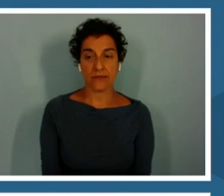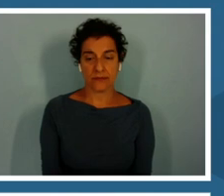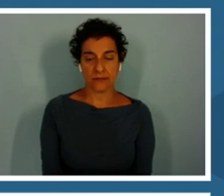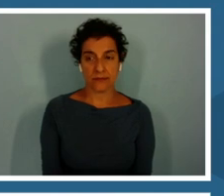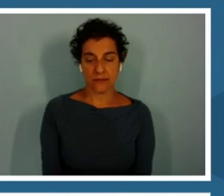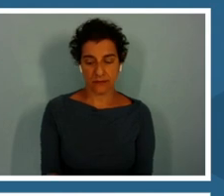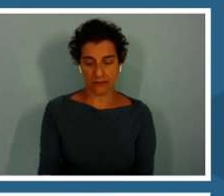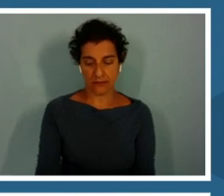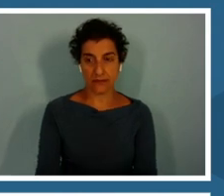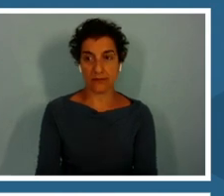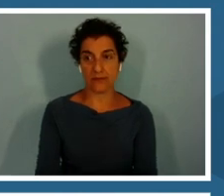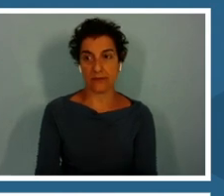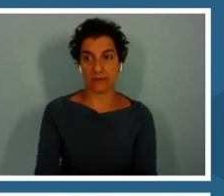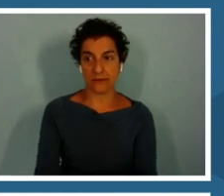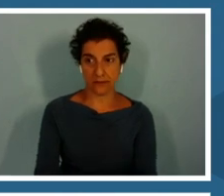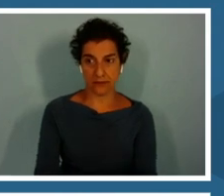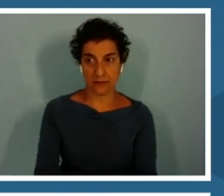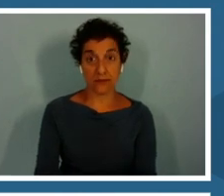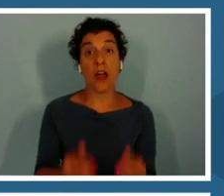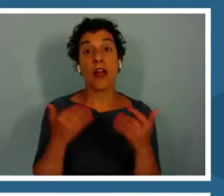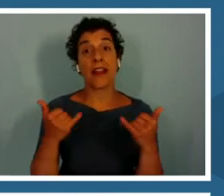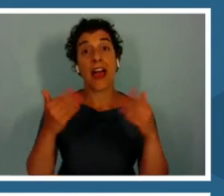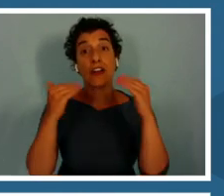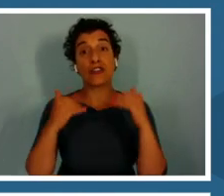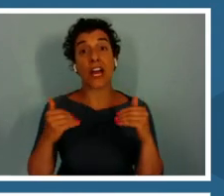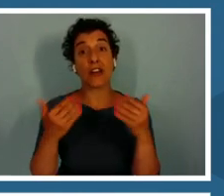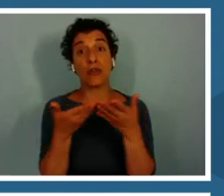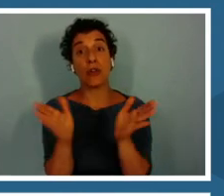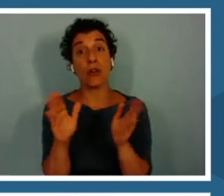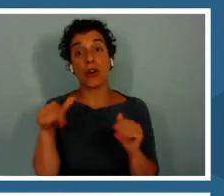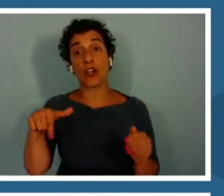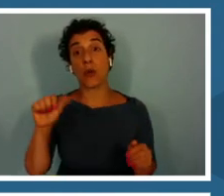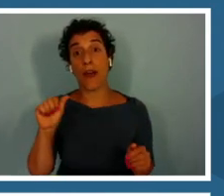We can move on to the general Q&A next.